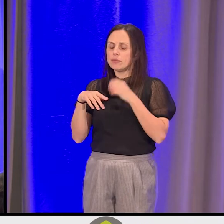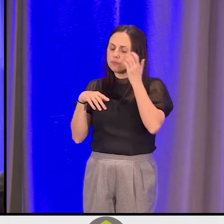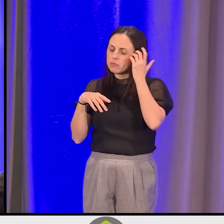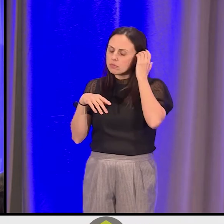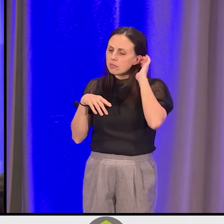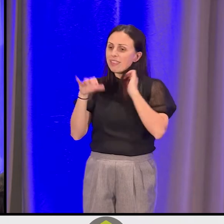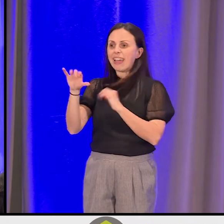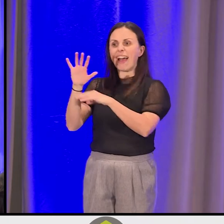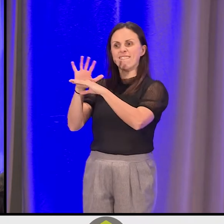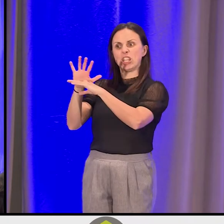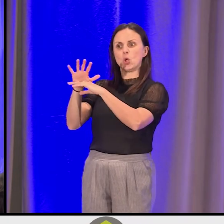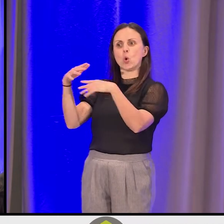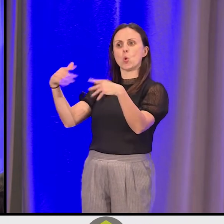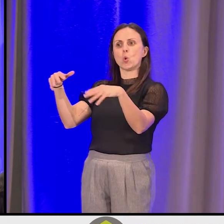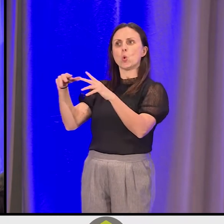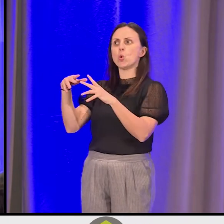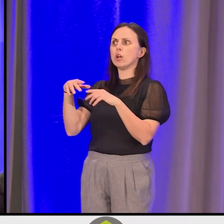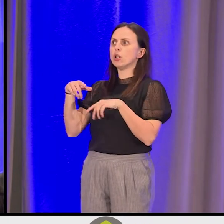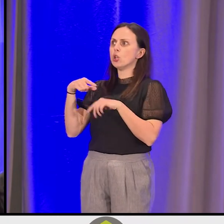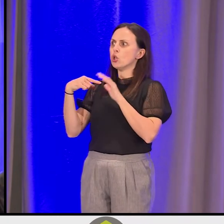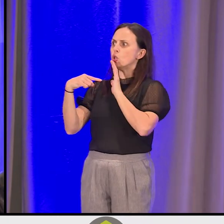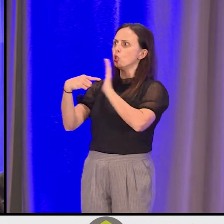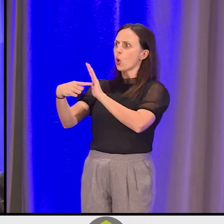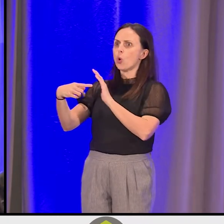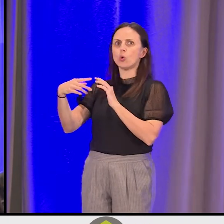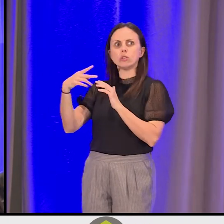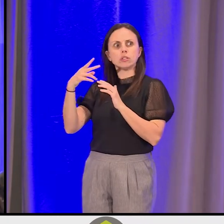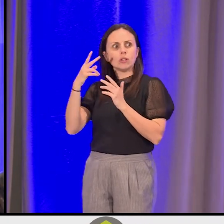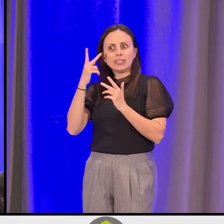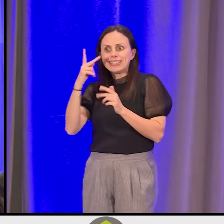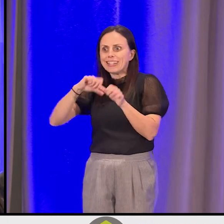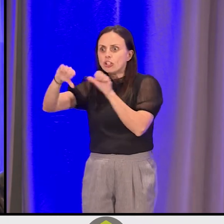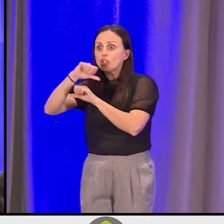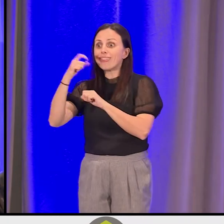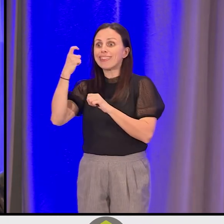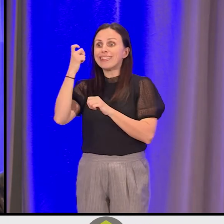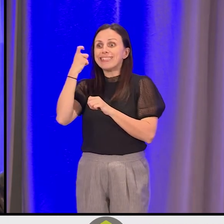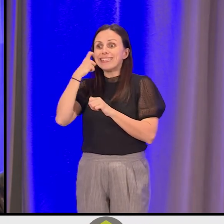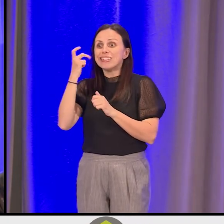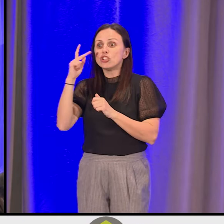The video takes the time to see one another. We just saw Josh for the first time in person,